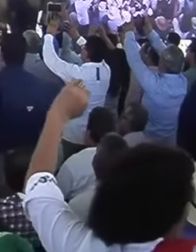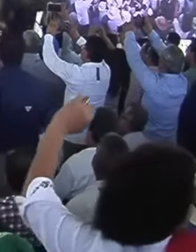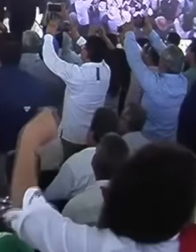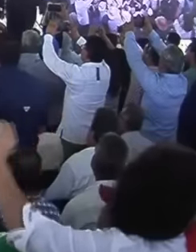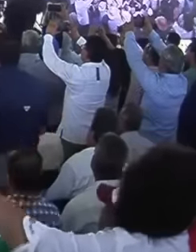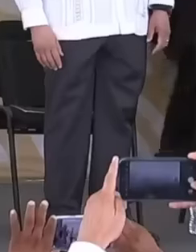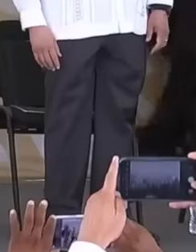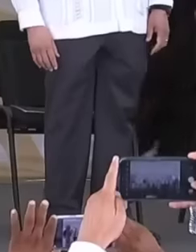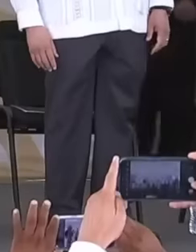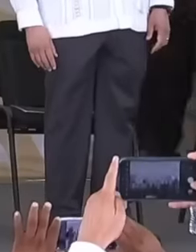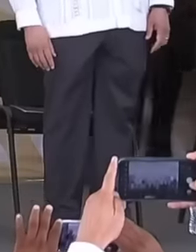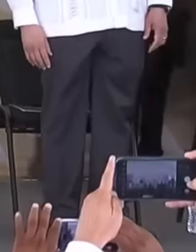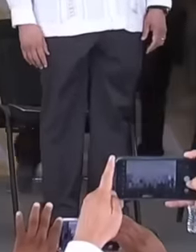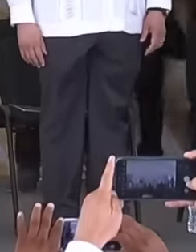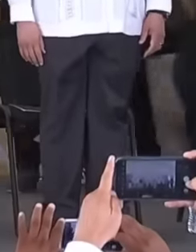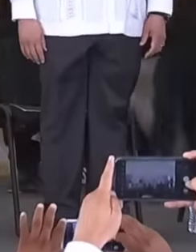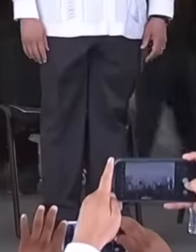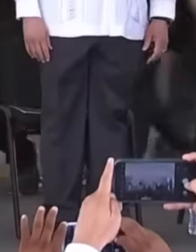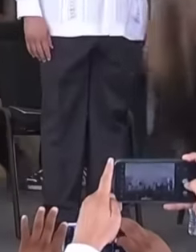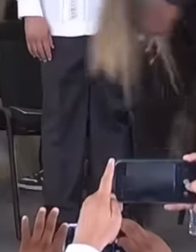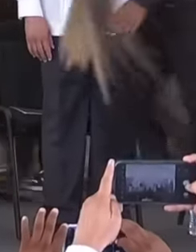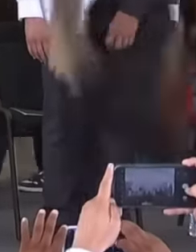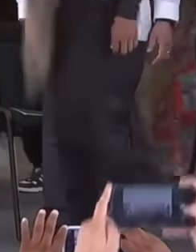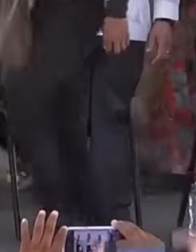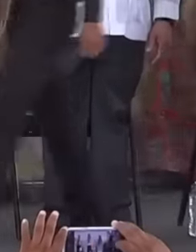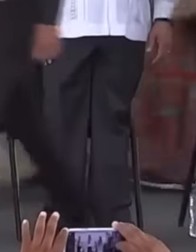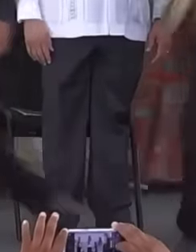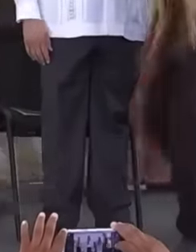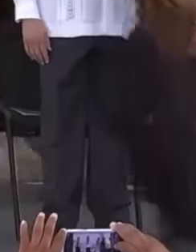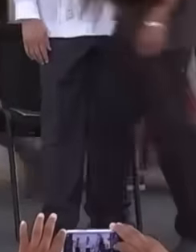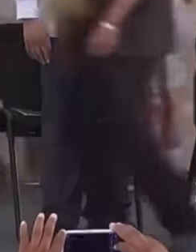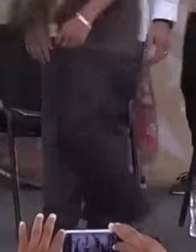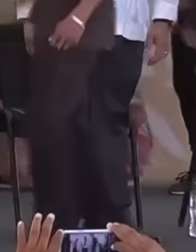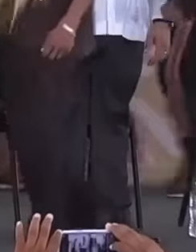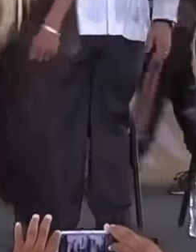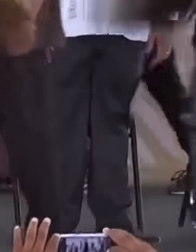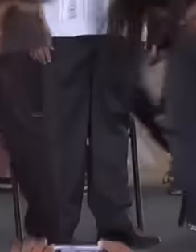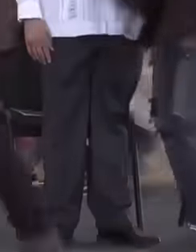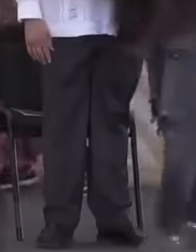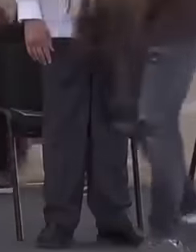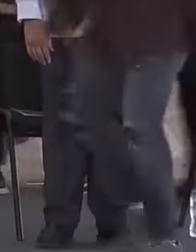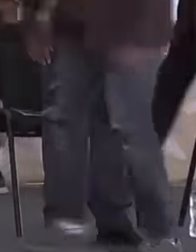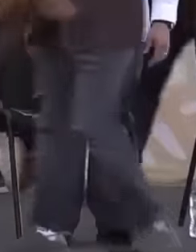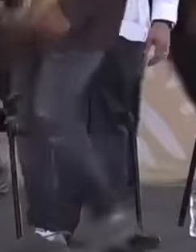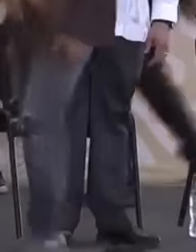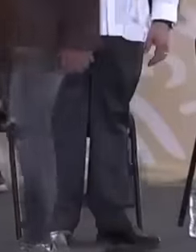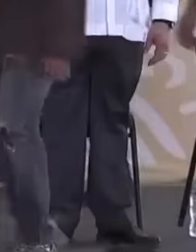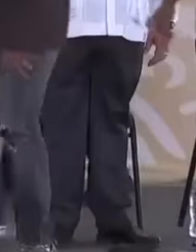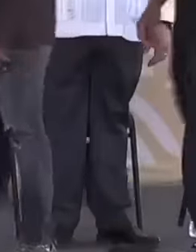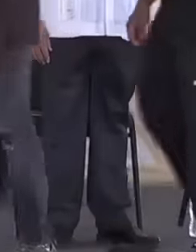my name is Angel Jul Ramírez Mariche Today I feel happy to be addressing these words